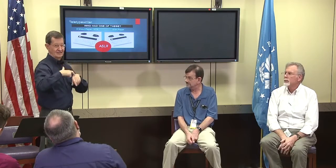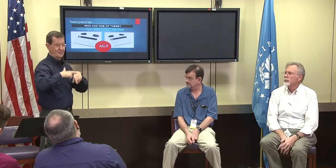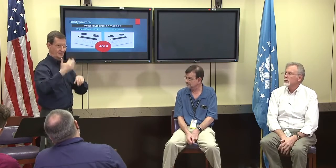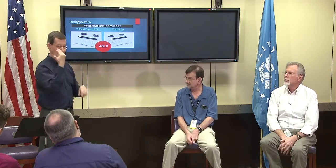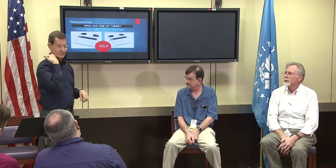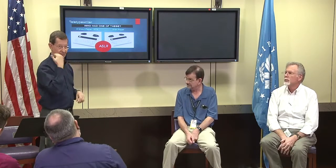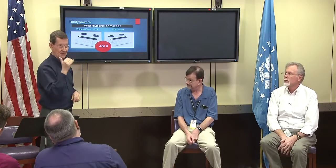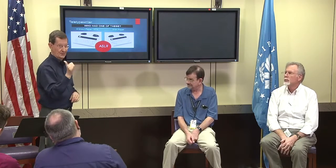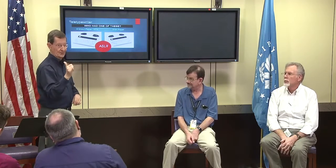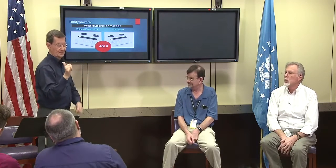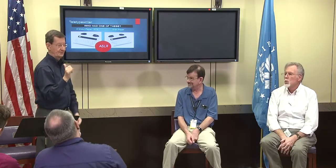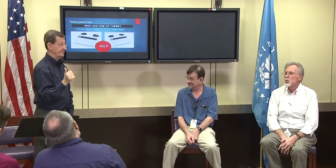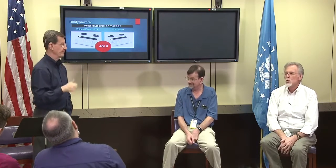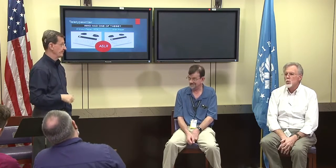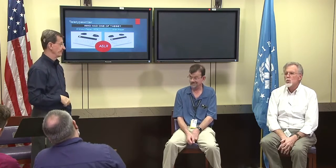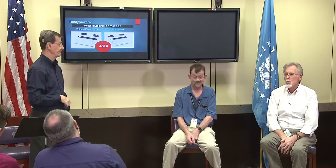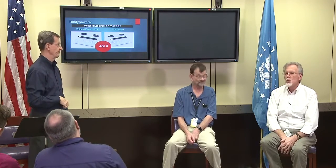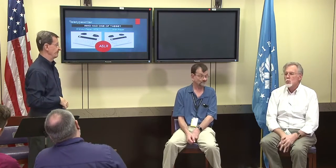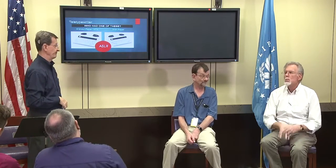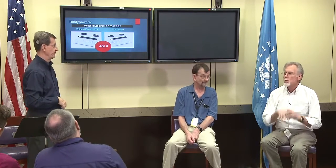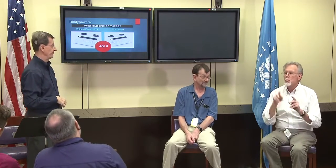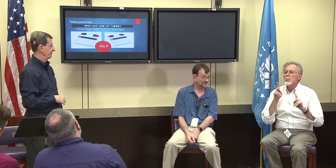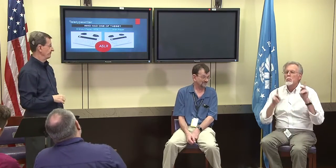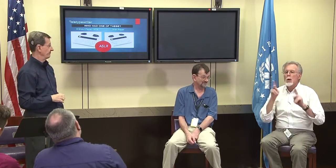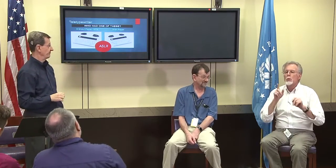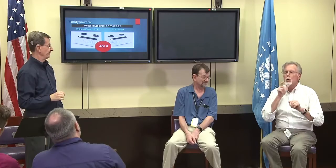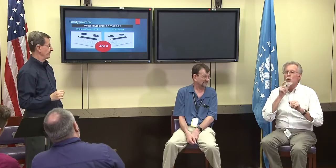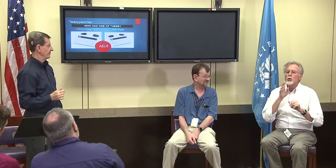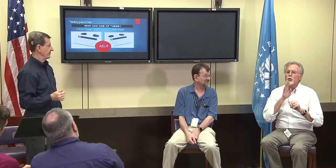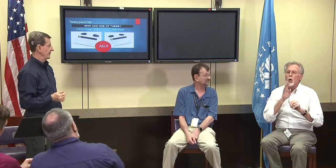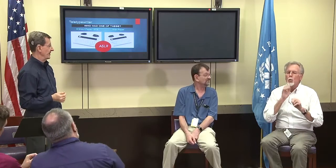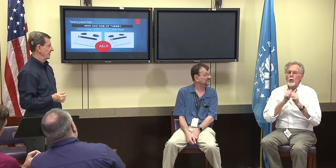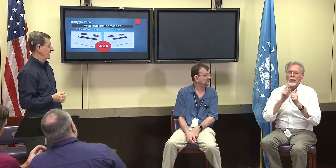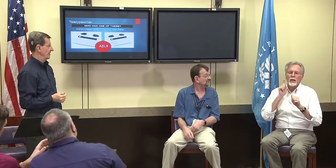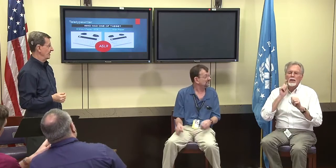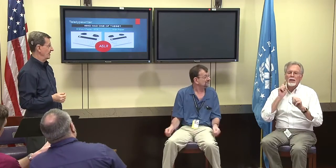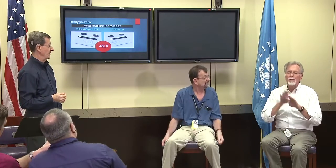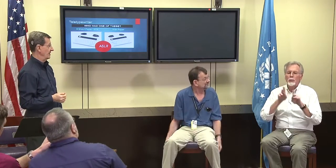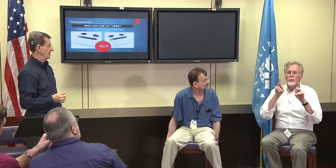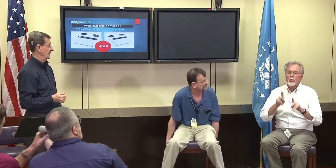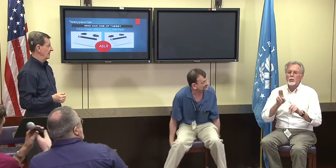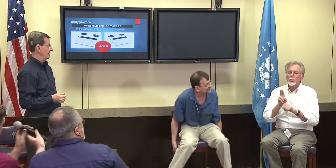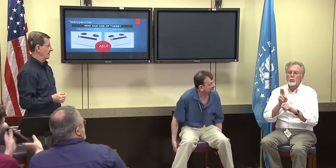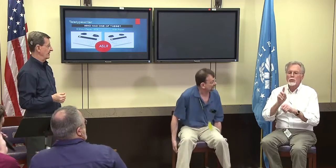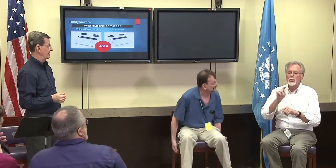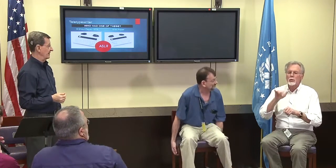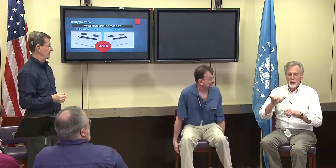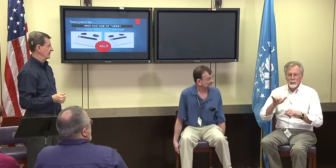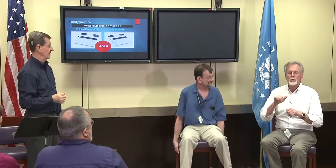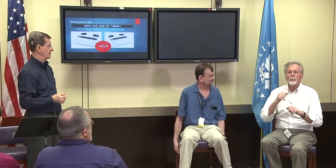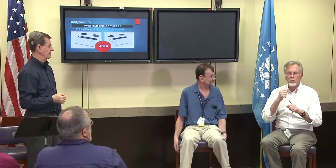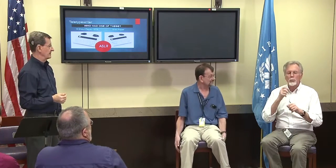to listen to the other person and then type it back to me. It really was very time-consuming.